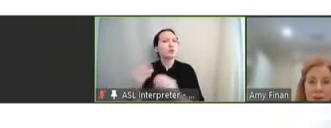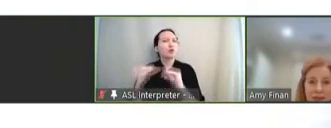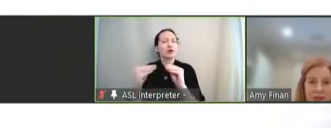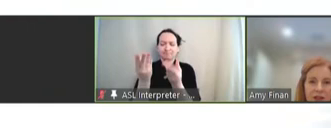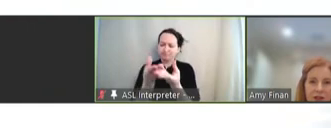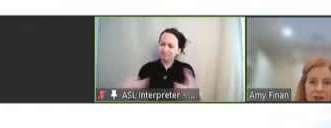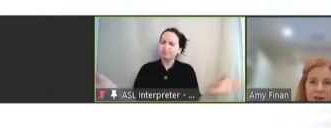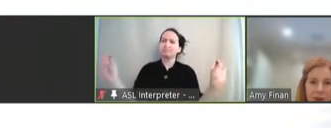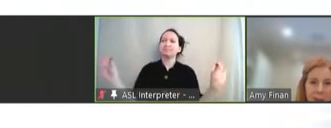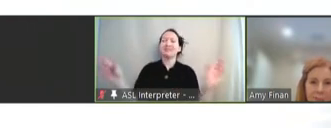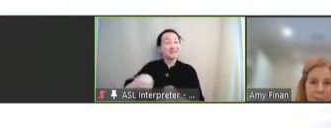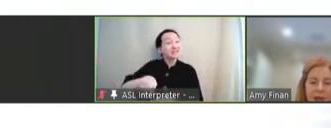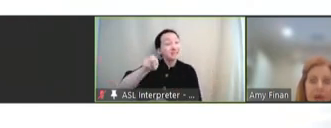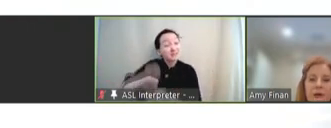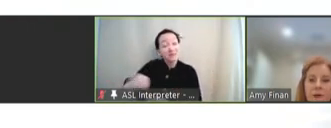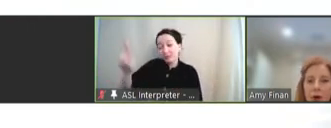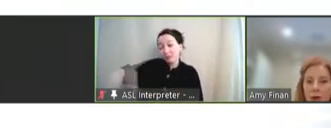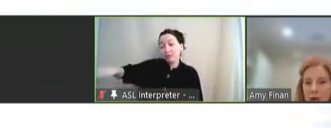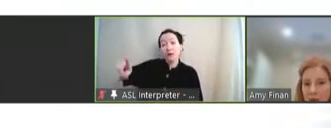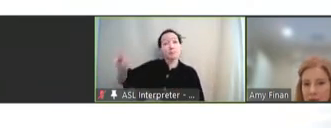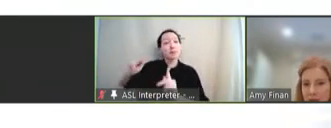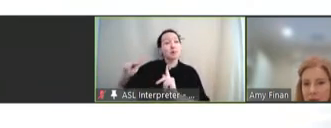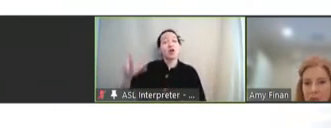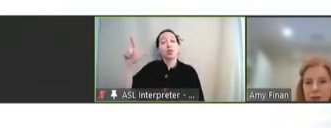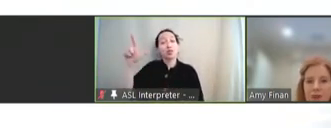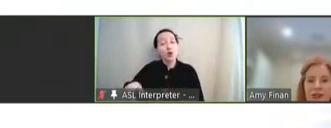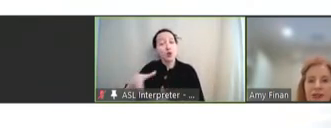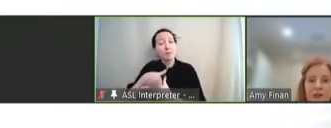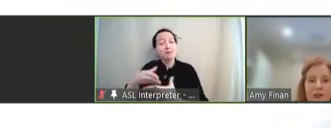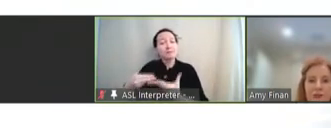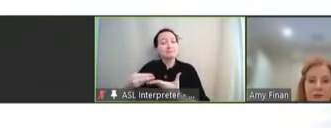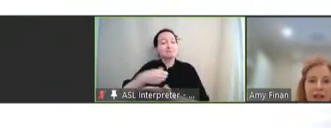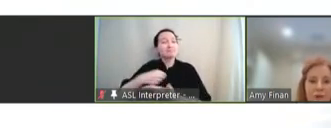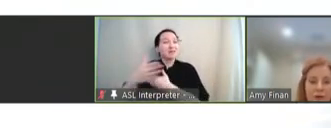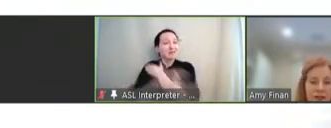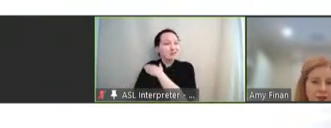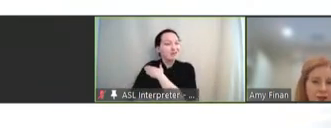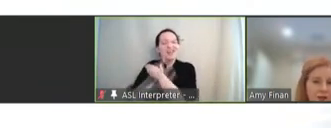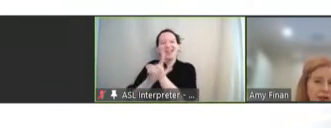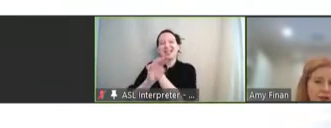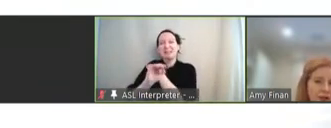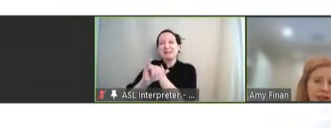specifically for them. Low and middle-income country stakeholders provide regional, country,